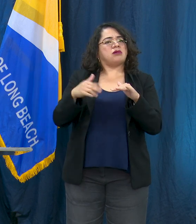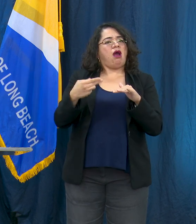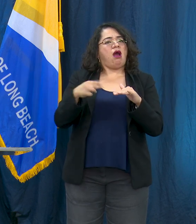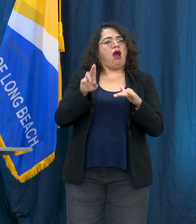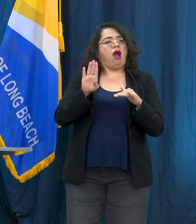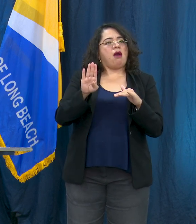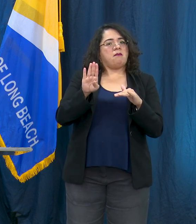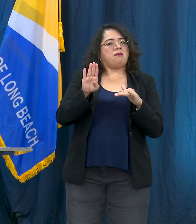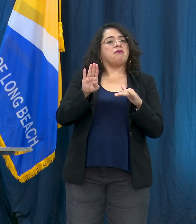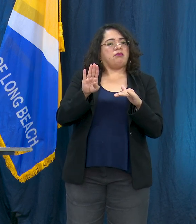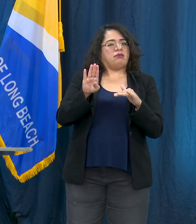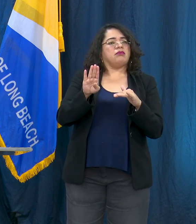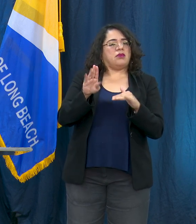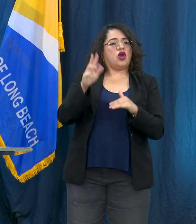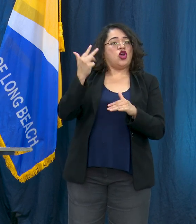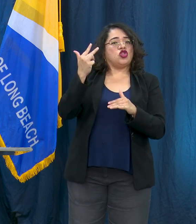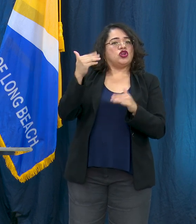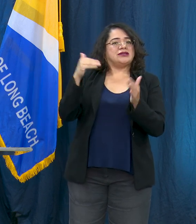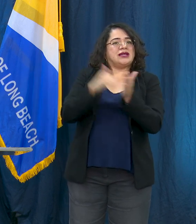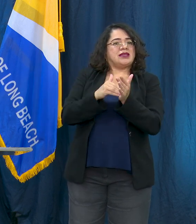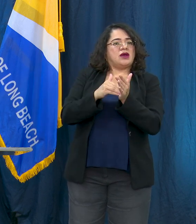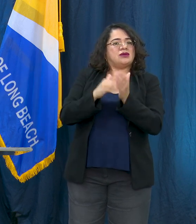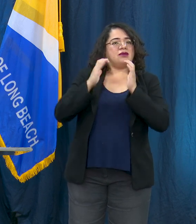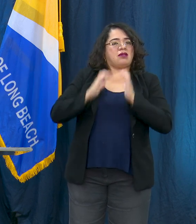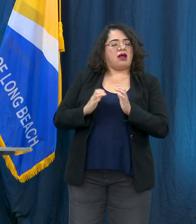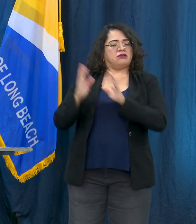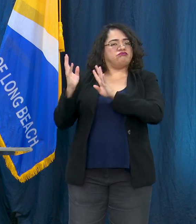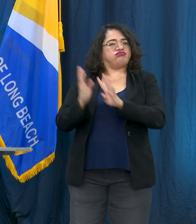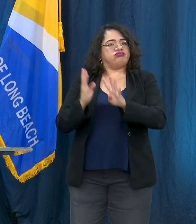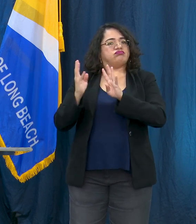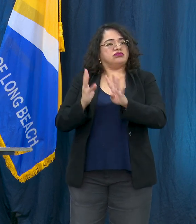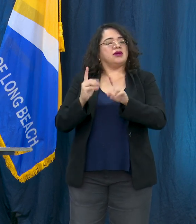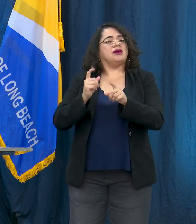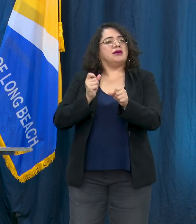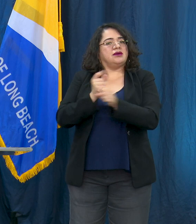serve about 13,000 clients per year. In addition, this summer our new year-round